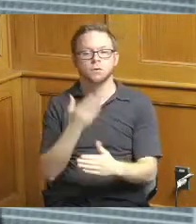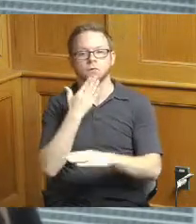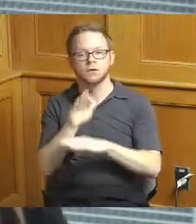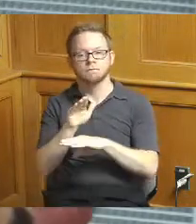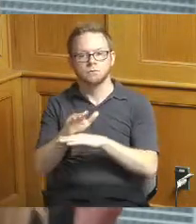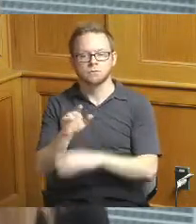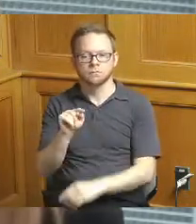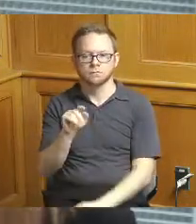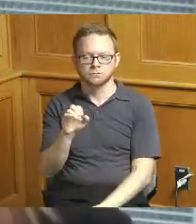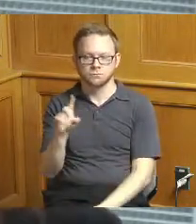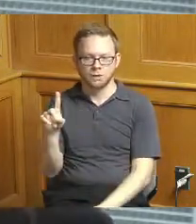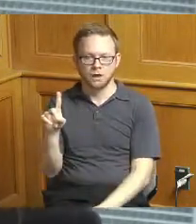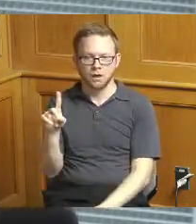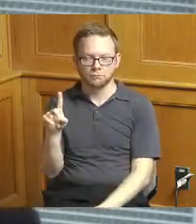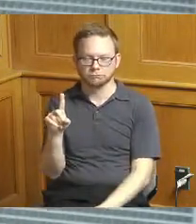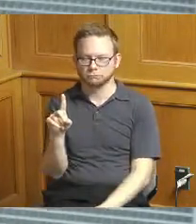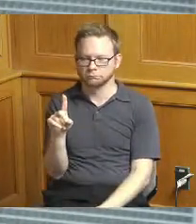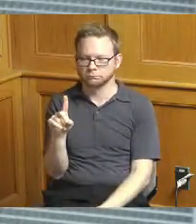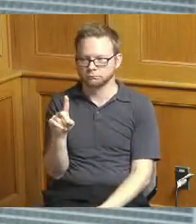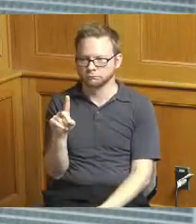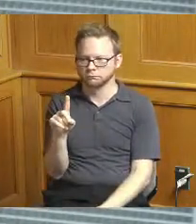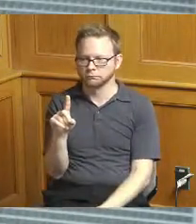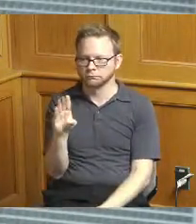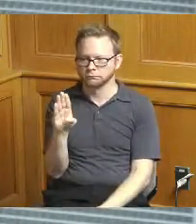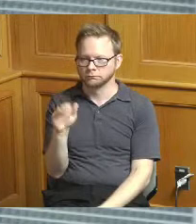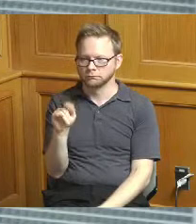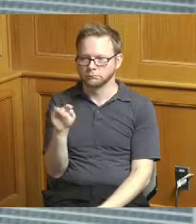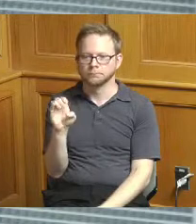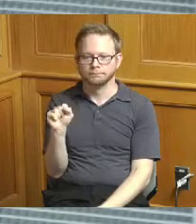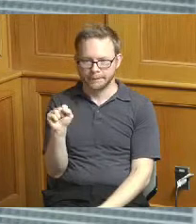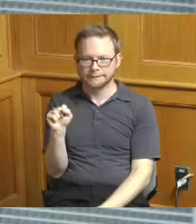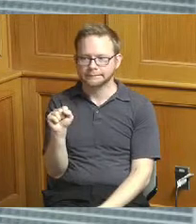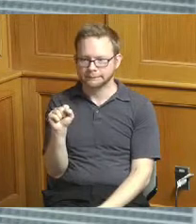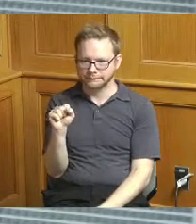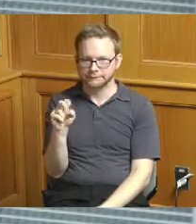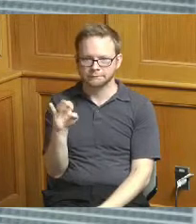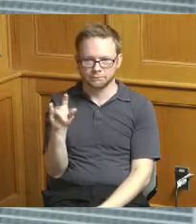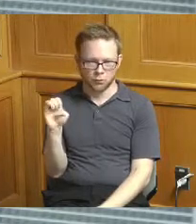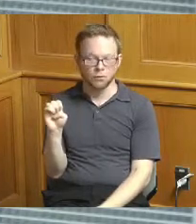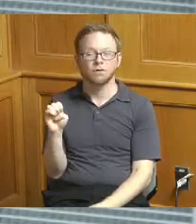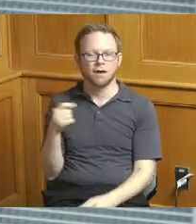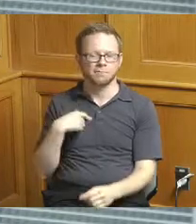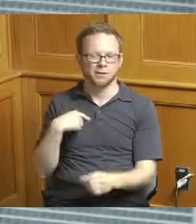Papes the Program Manager for MSD I think it's important to have a distinction and understand